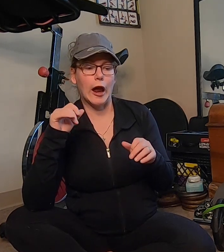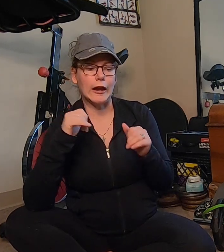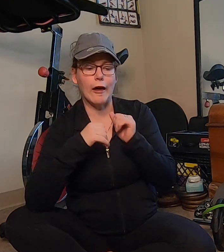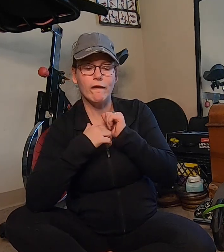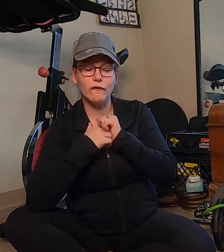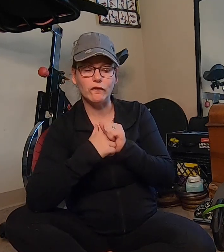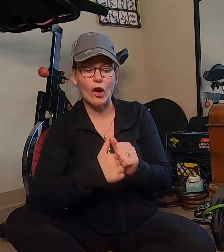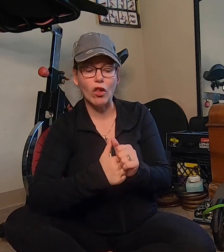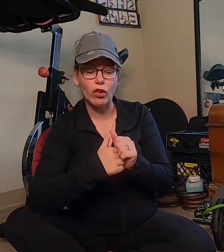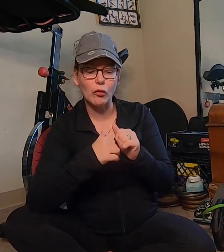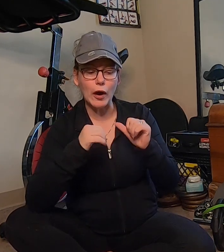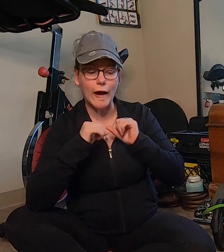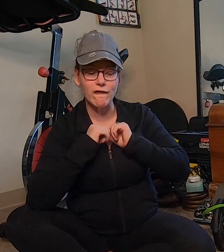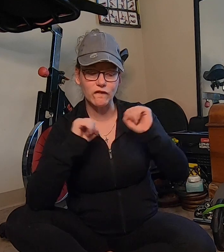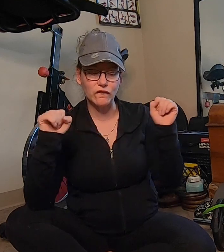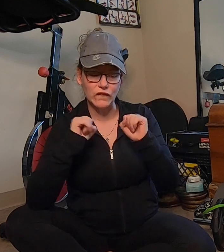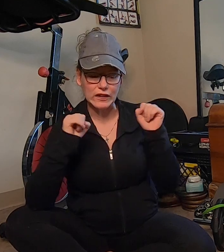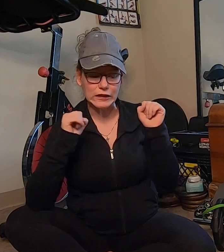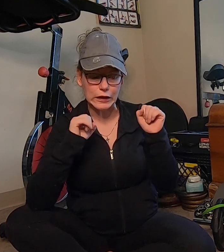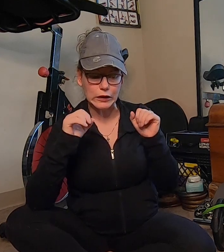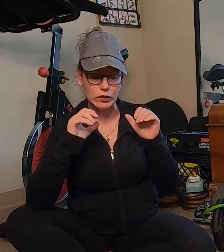and I follow a fitness